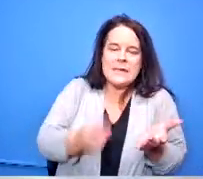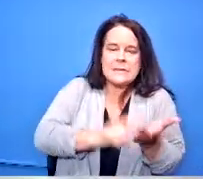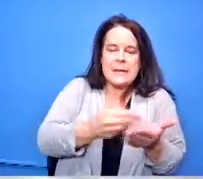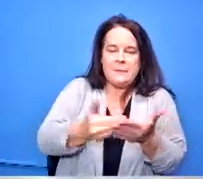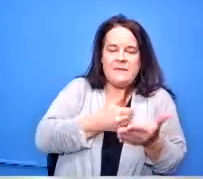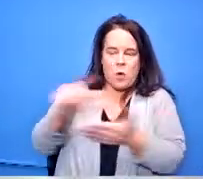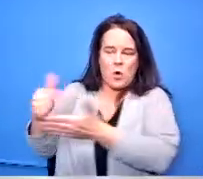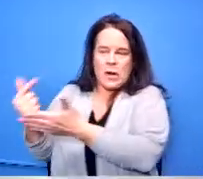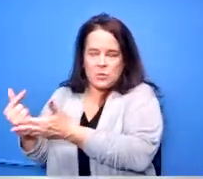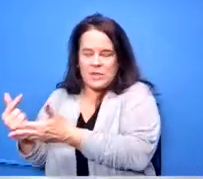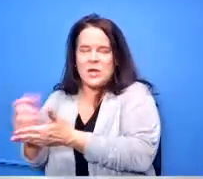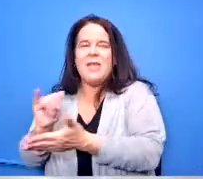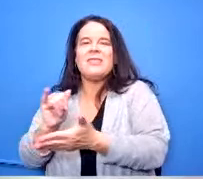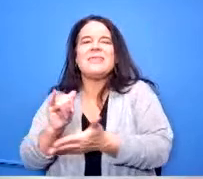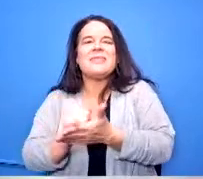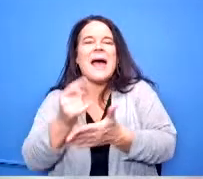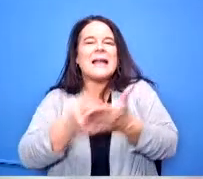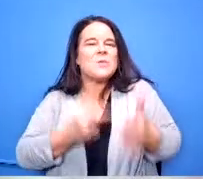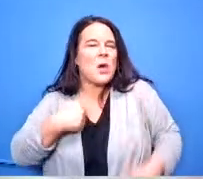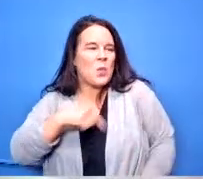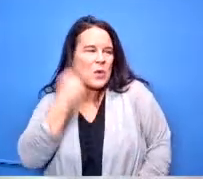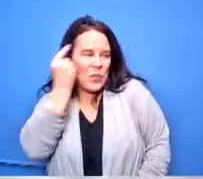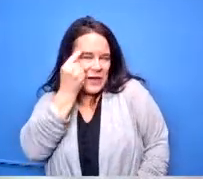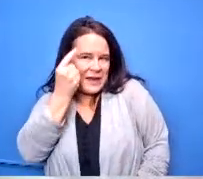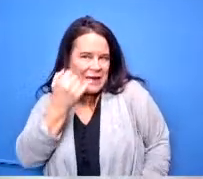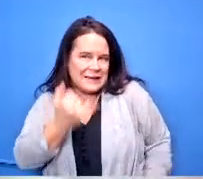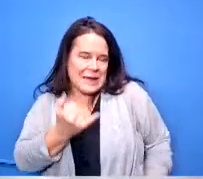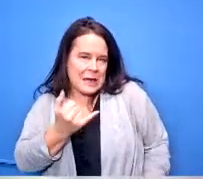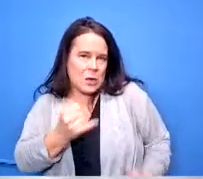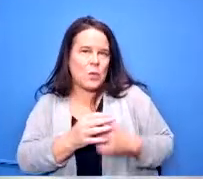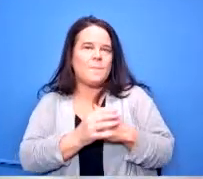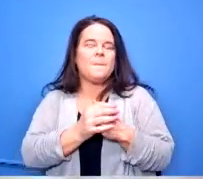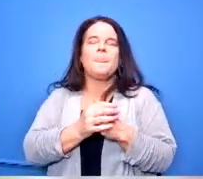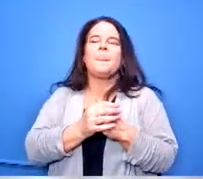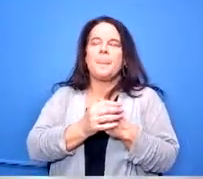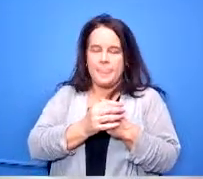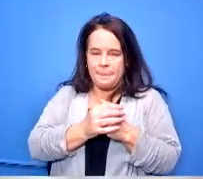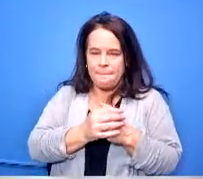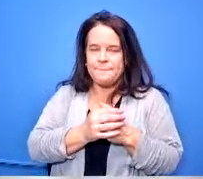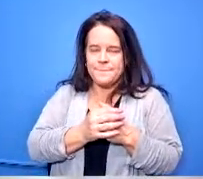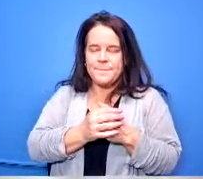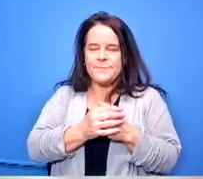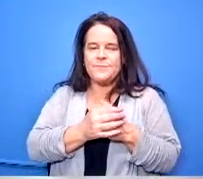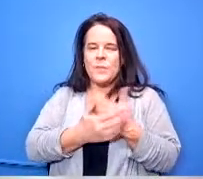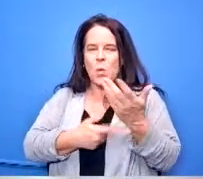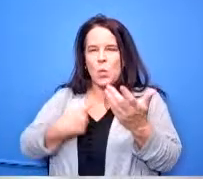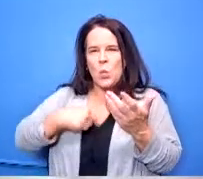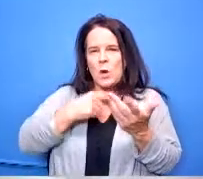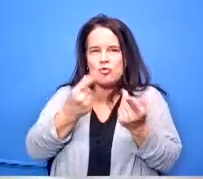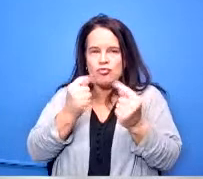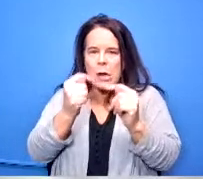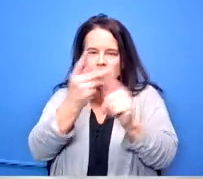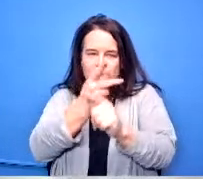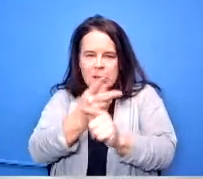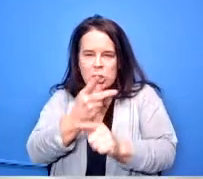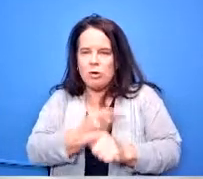that's what we're thinking at this point in time uh we've we've worked through quite a few things on that but haven't really put anything to paper yet